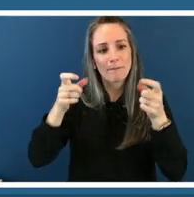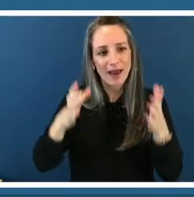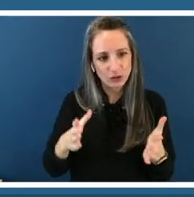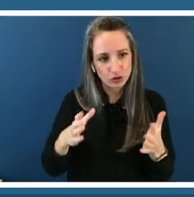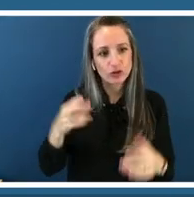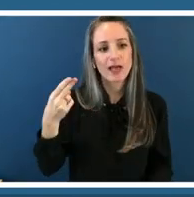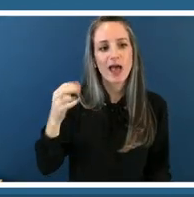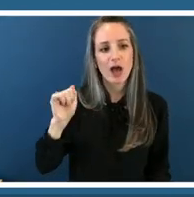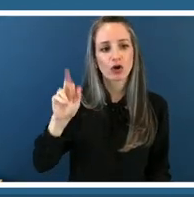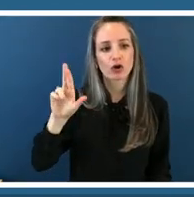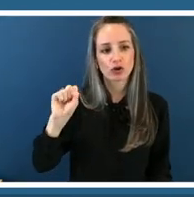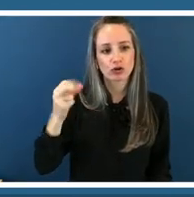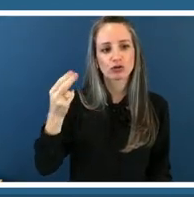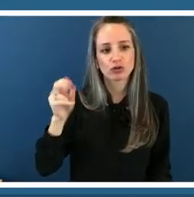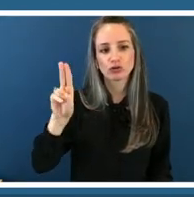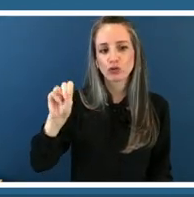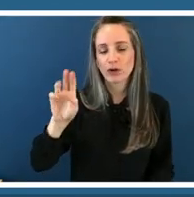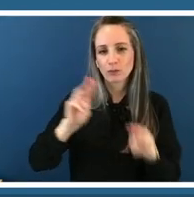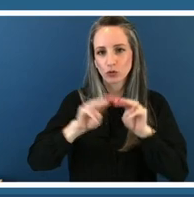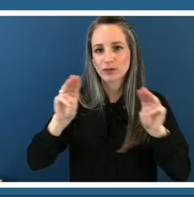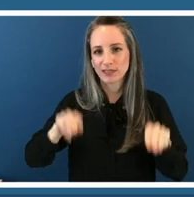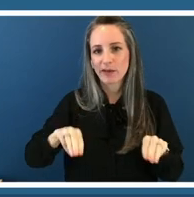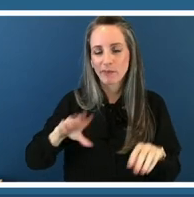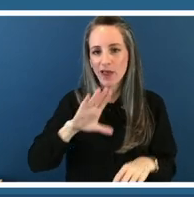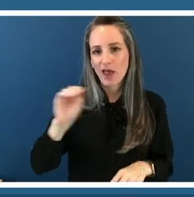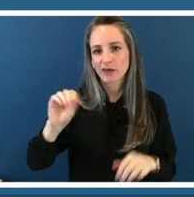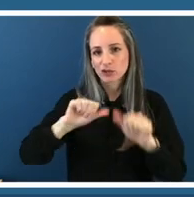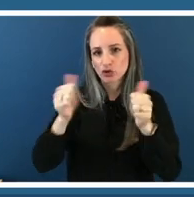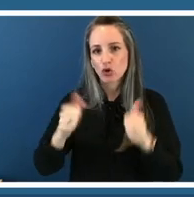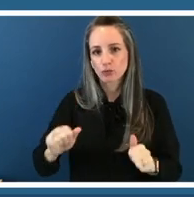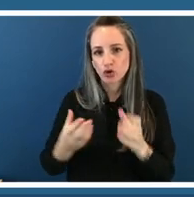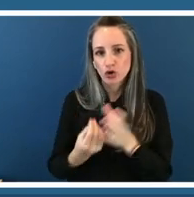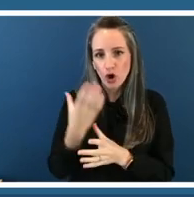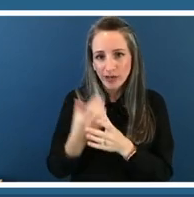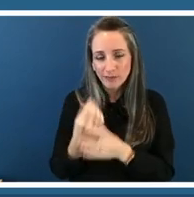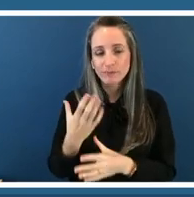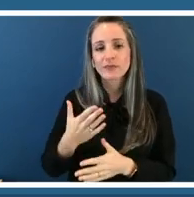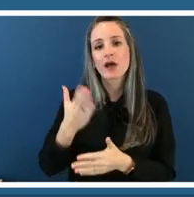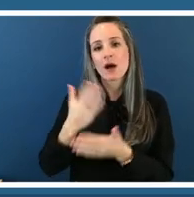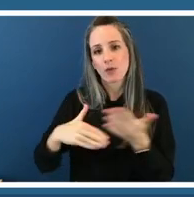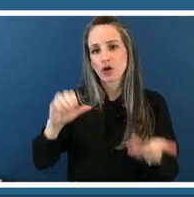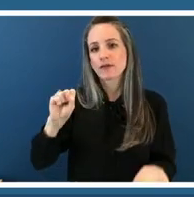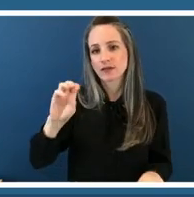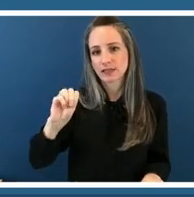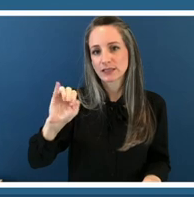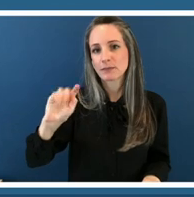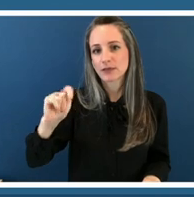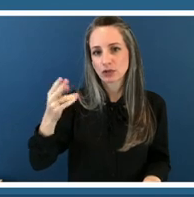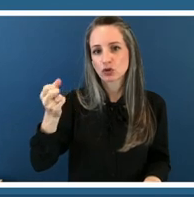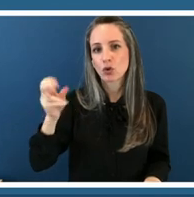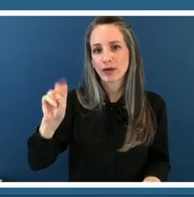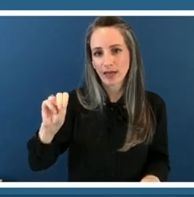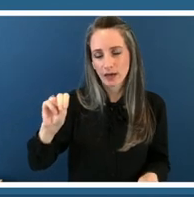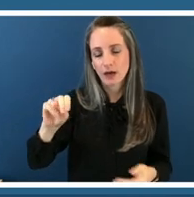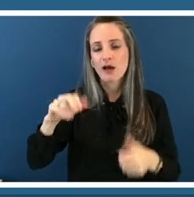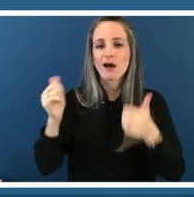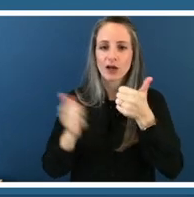the hershorn is part of the smithsonian institution and we are the national museum of modern art within the